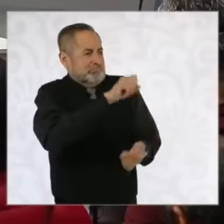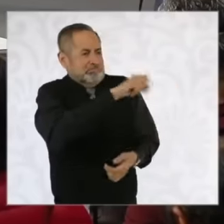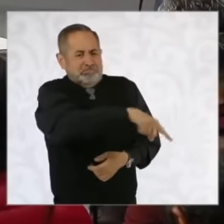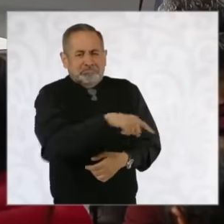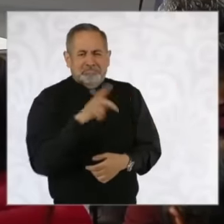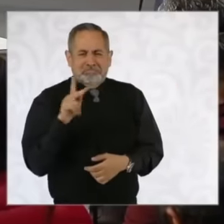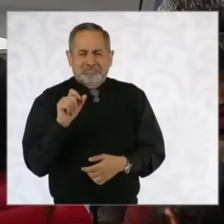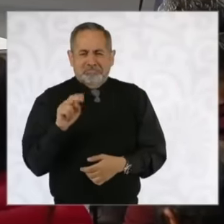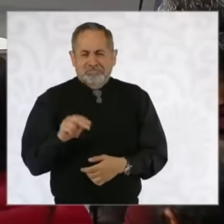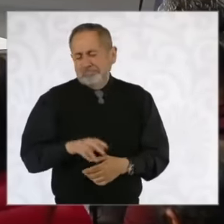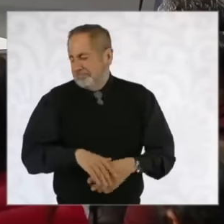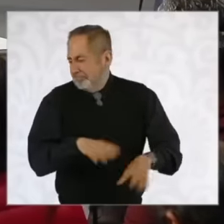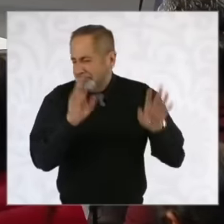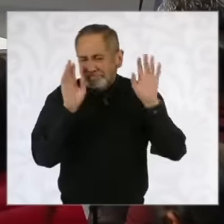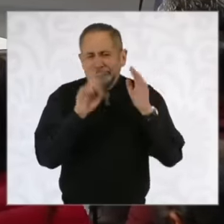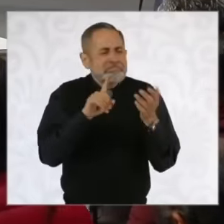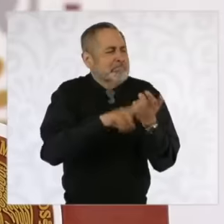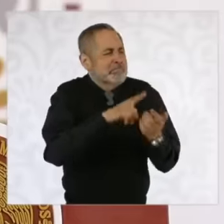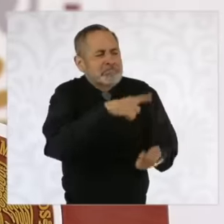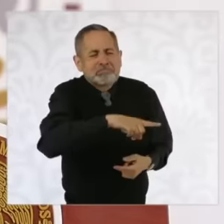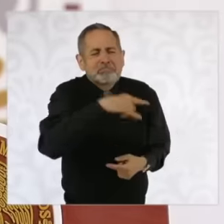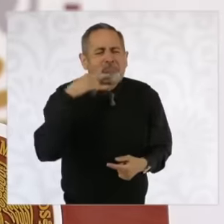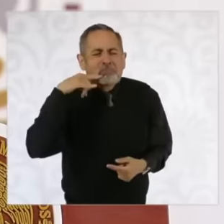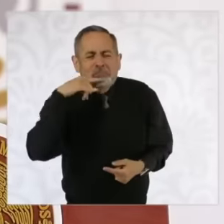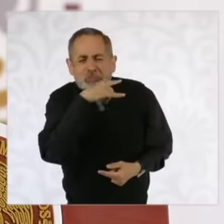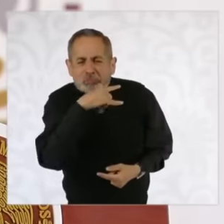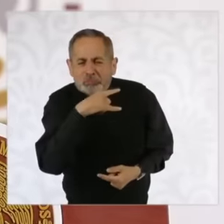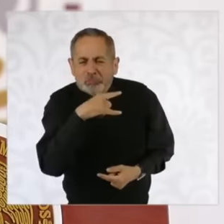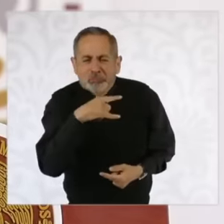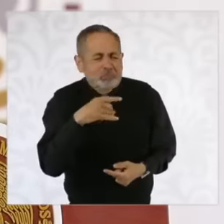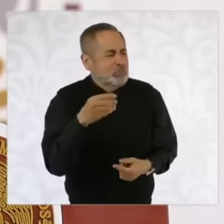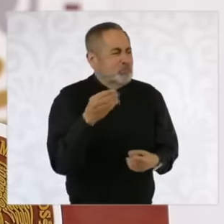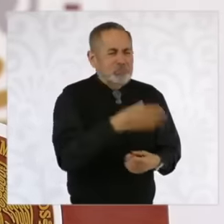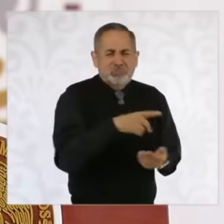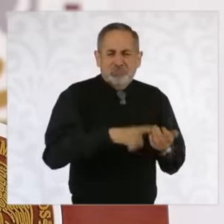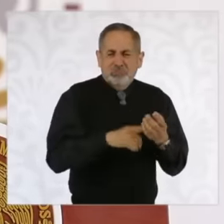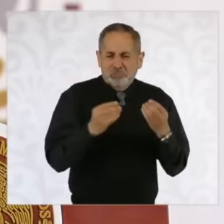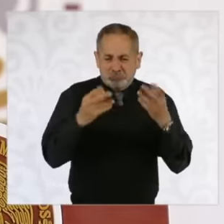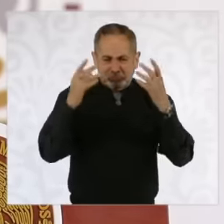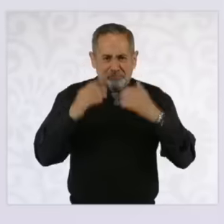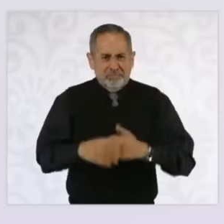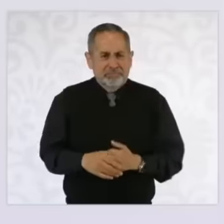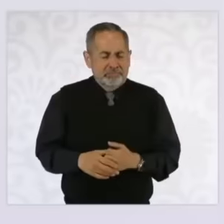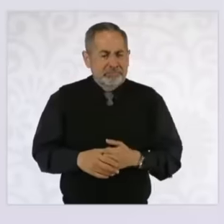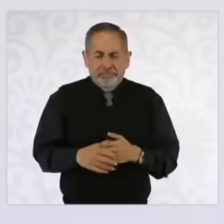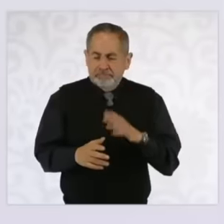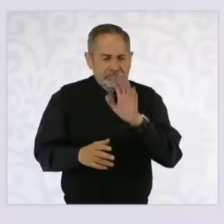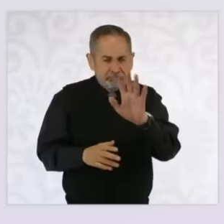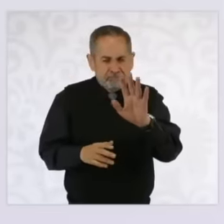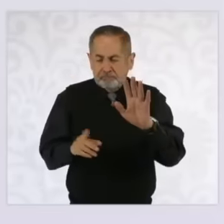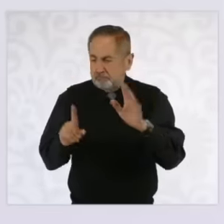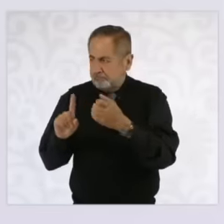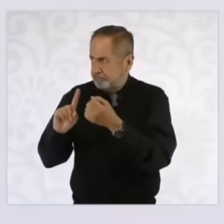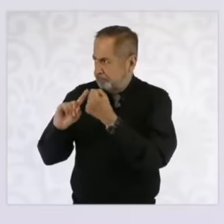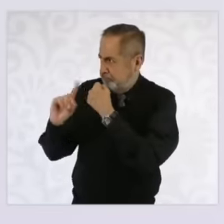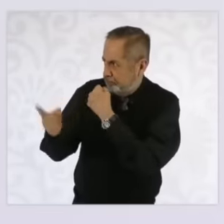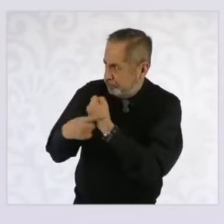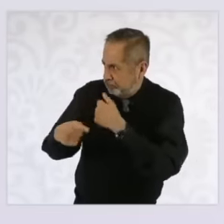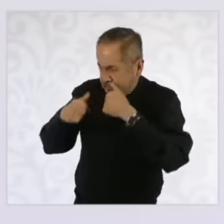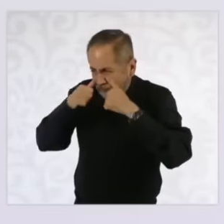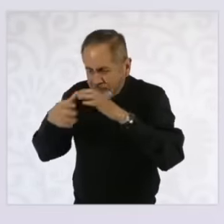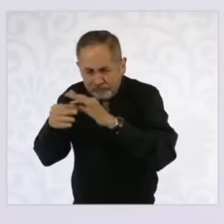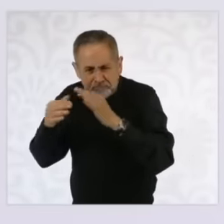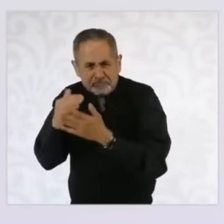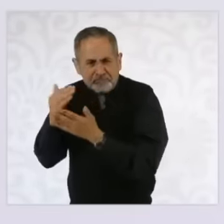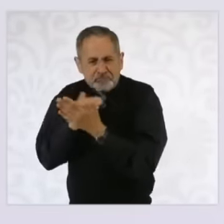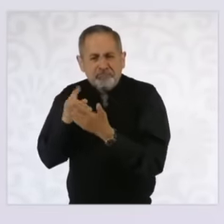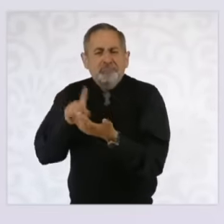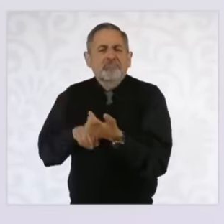But there is a lot of hypocrisy, to see addressing the causes means supporting the humble people